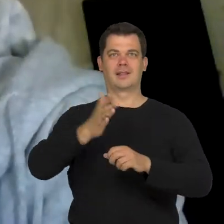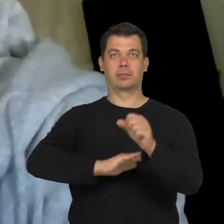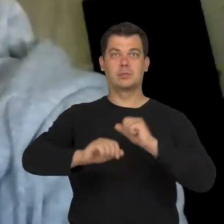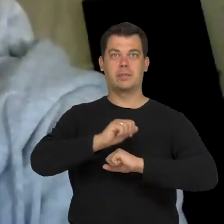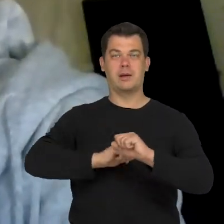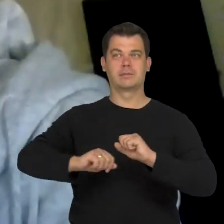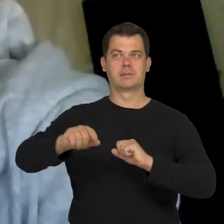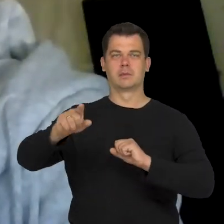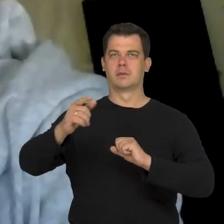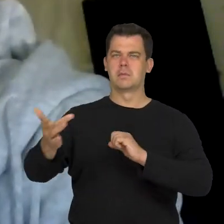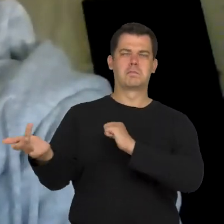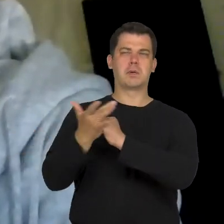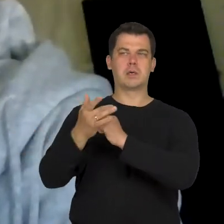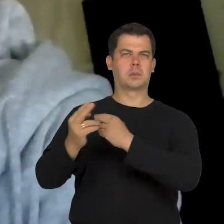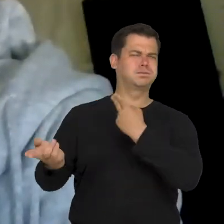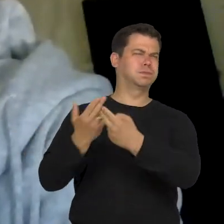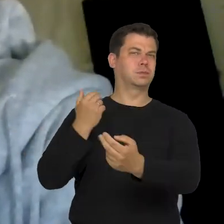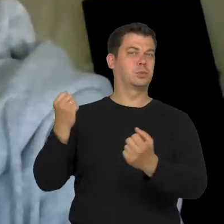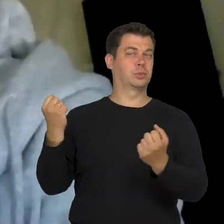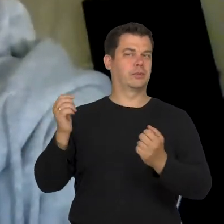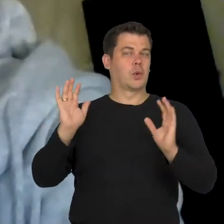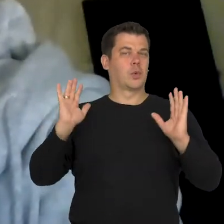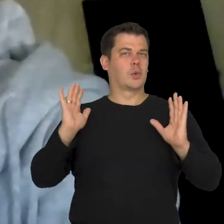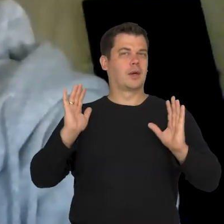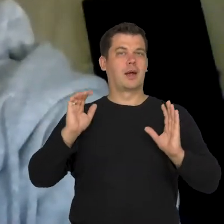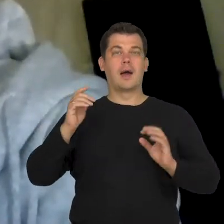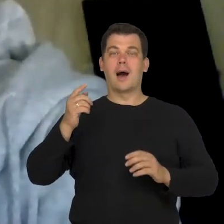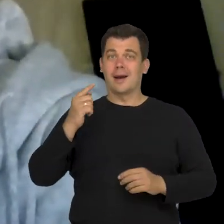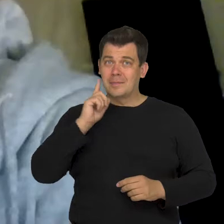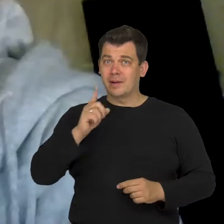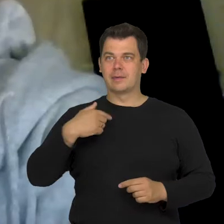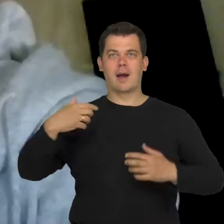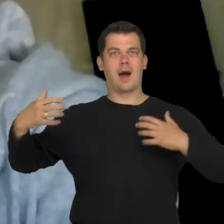but as I said, this curiosity of an artist